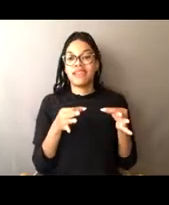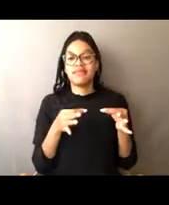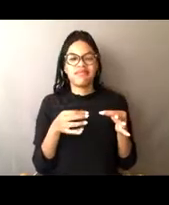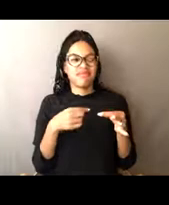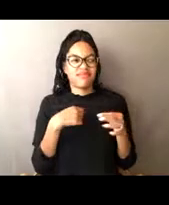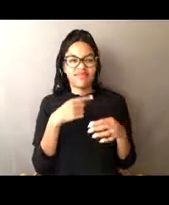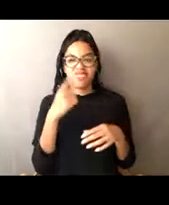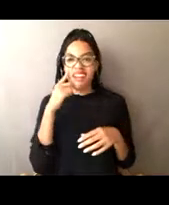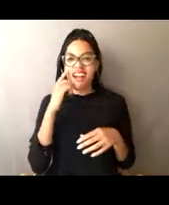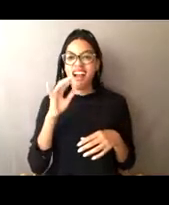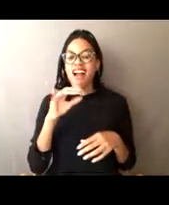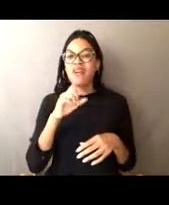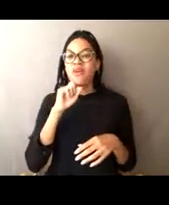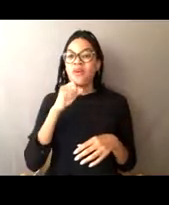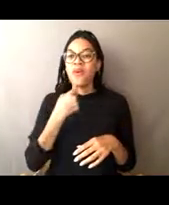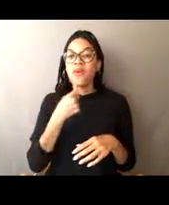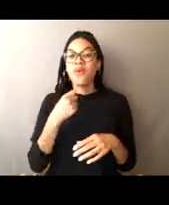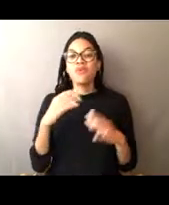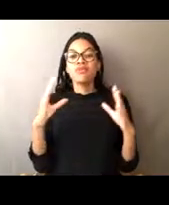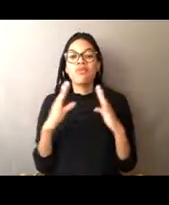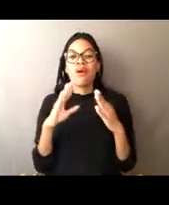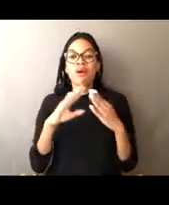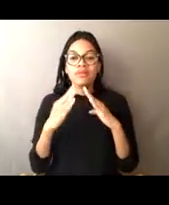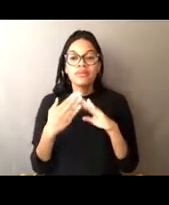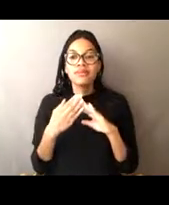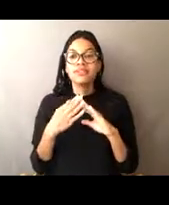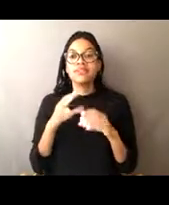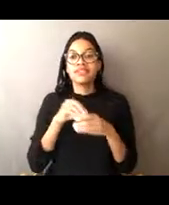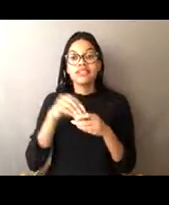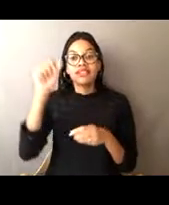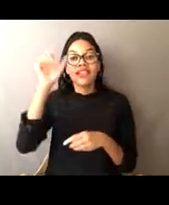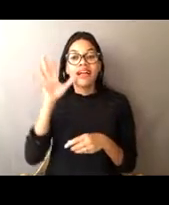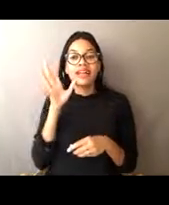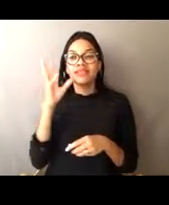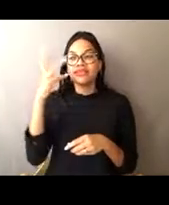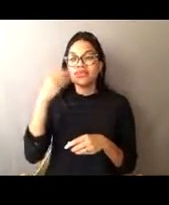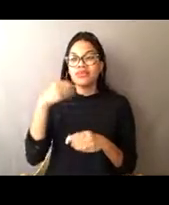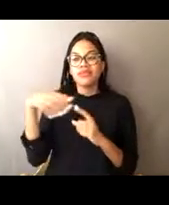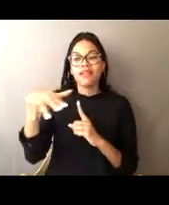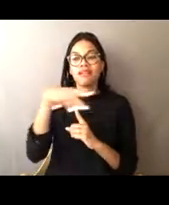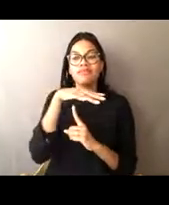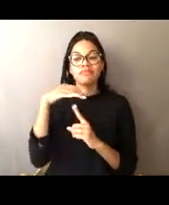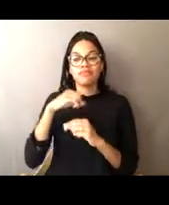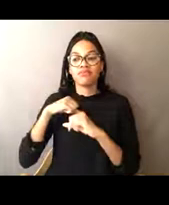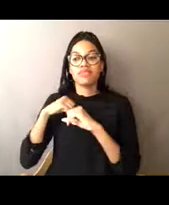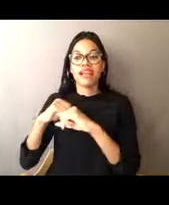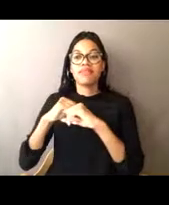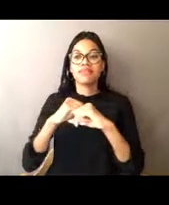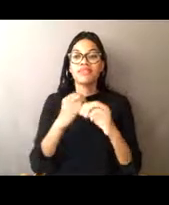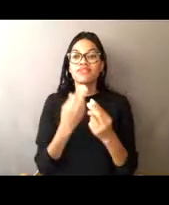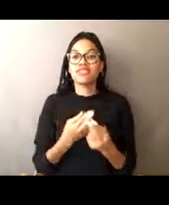to live in a small community in beautiful Alaska and protect those resources that I enjoy participating